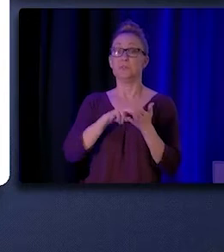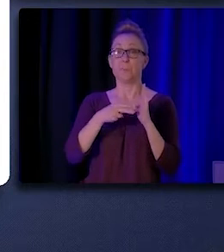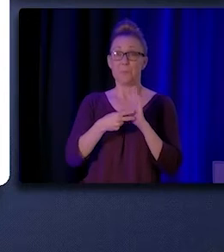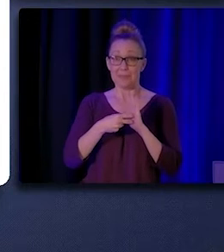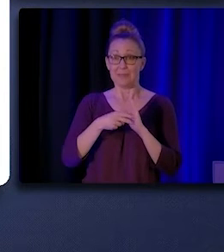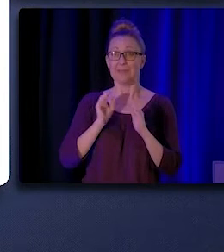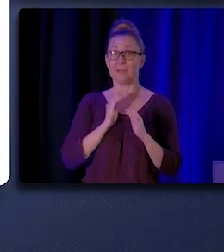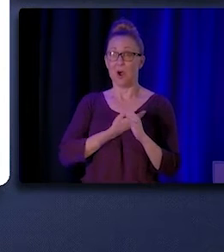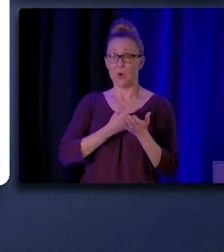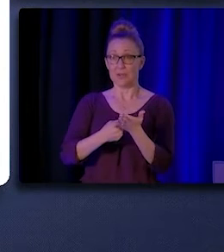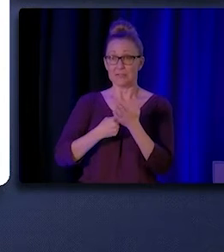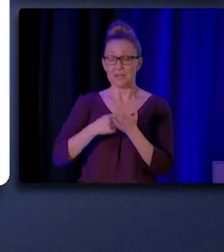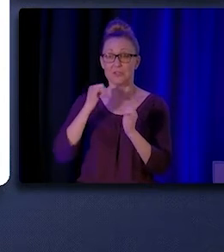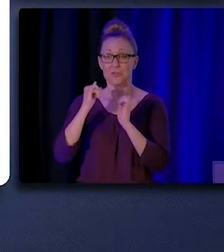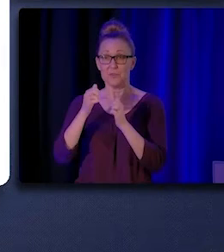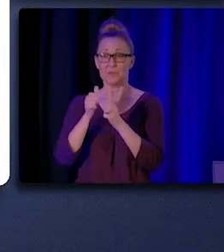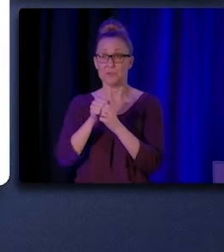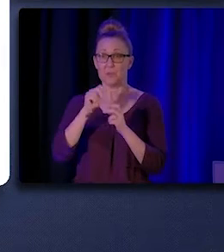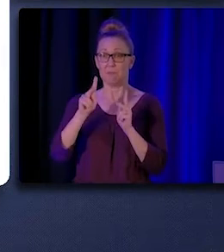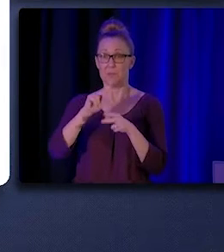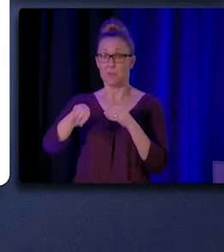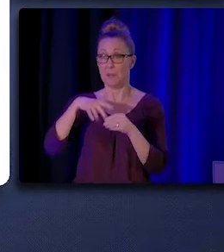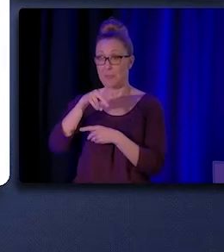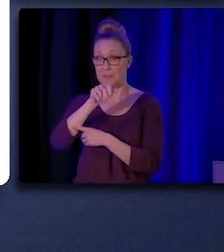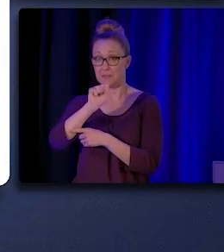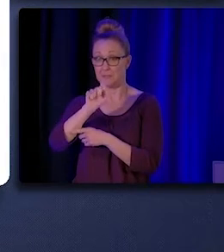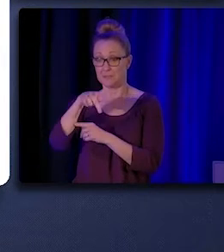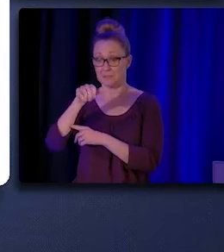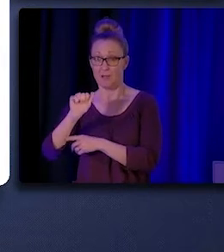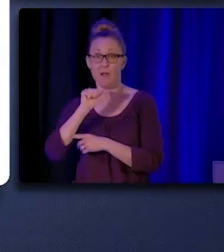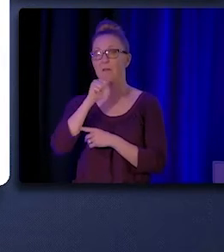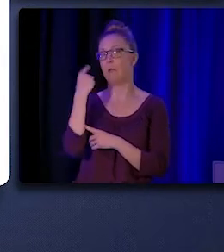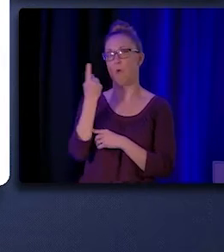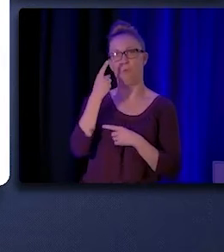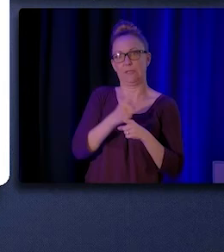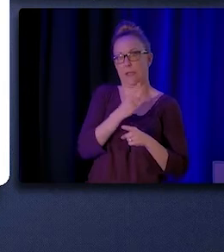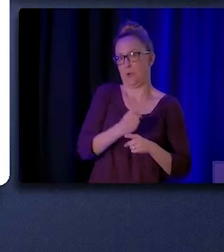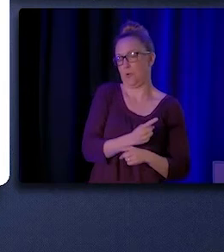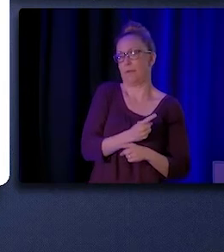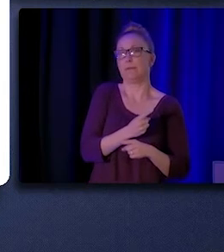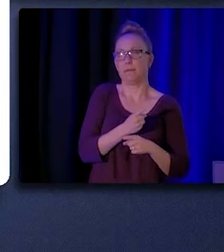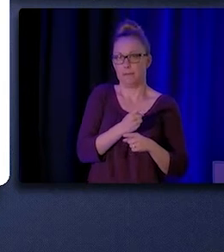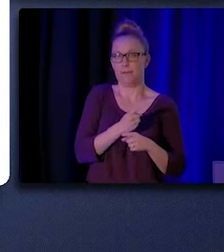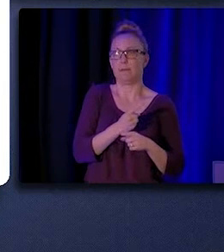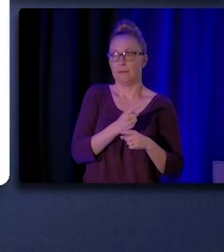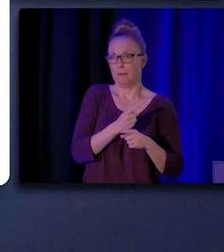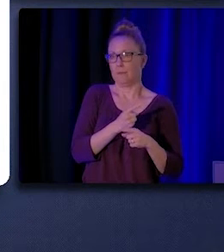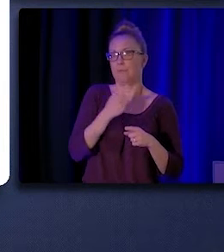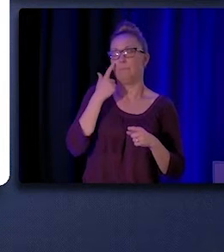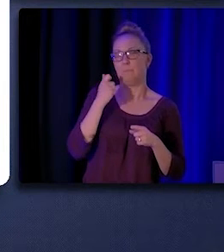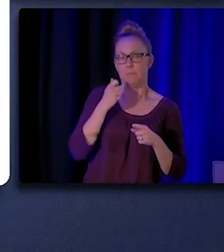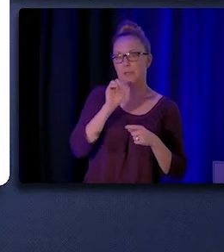including who and what it was designed to cover, did not always accurately reflect the version that was approved.